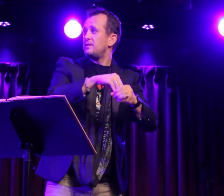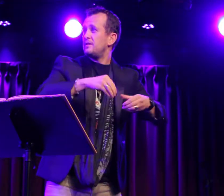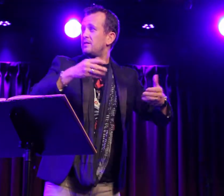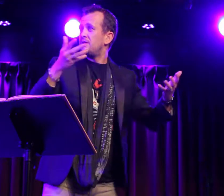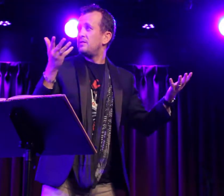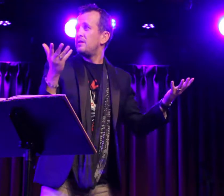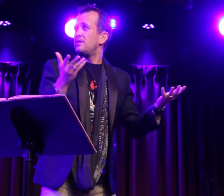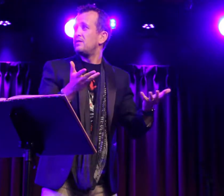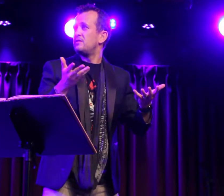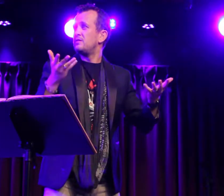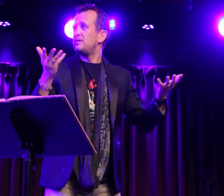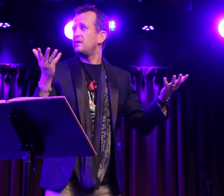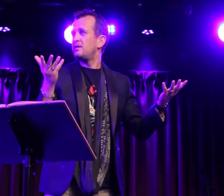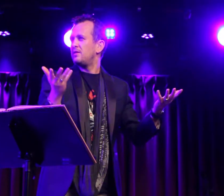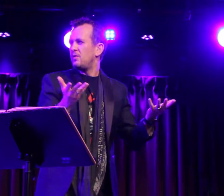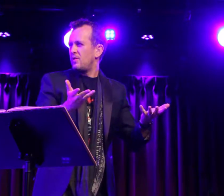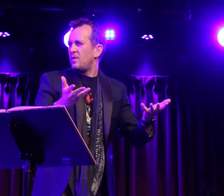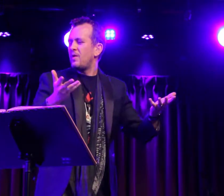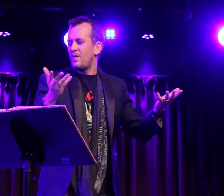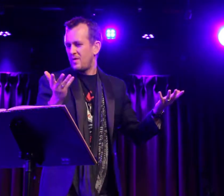The final threshold